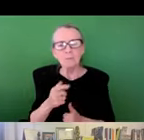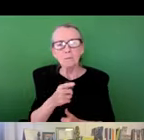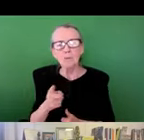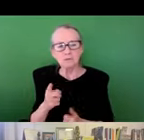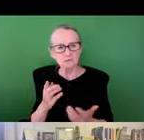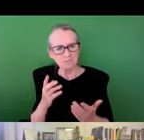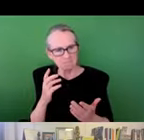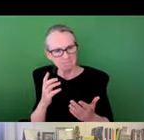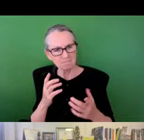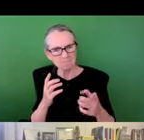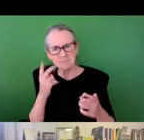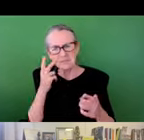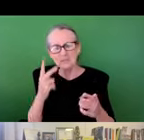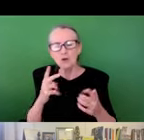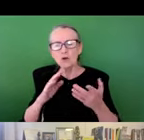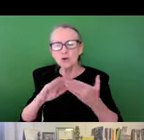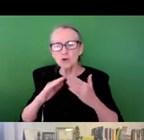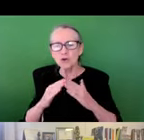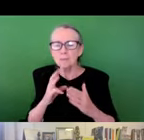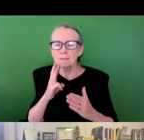And so I think most of us might be